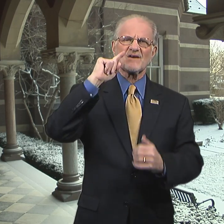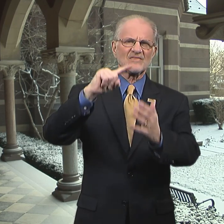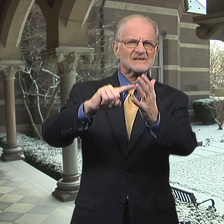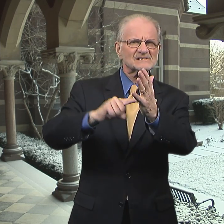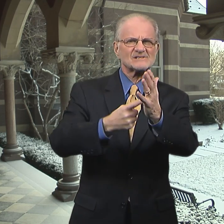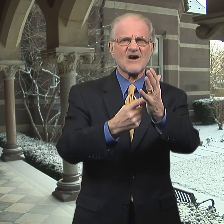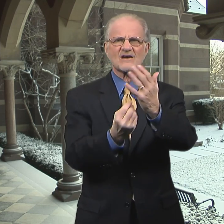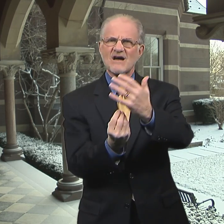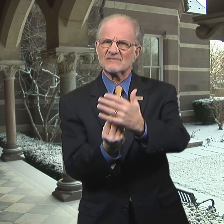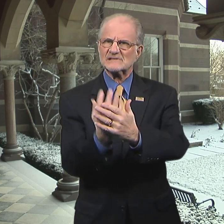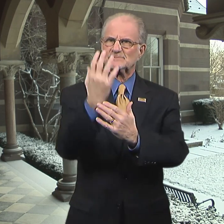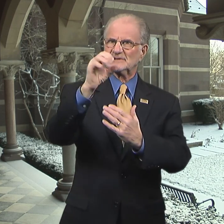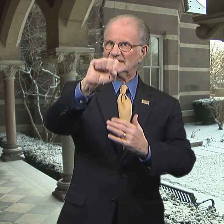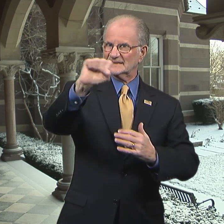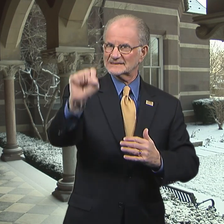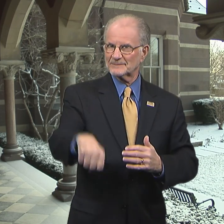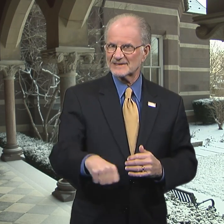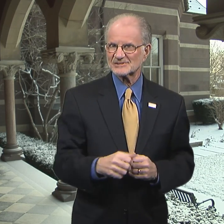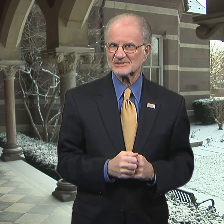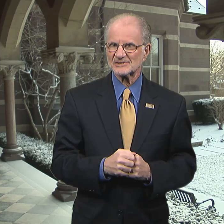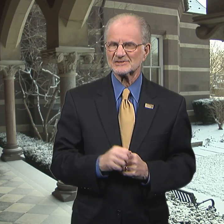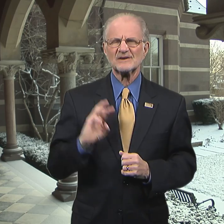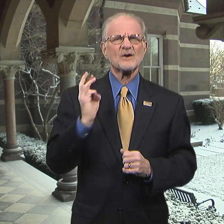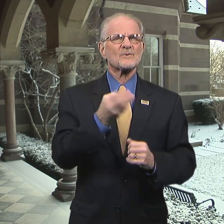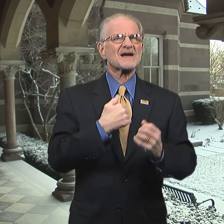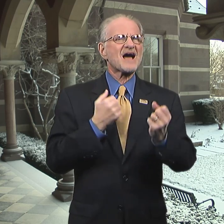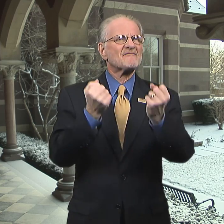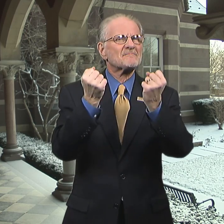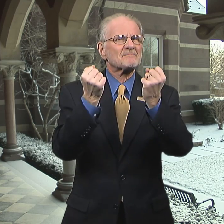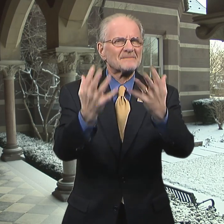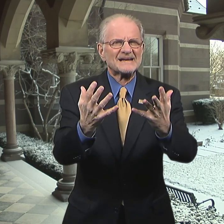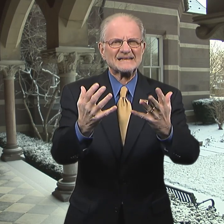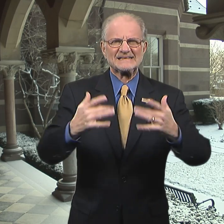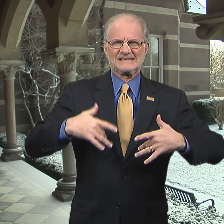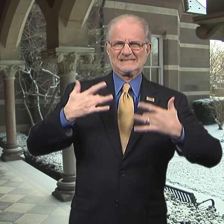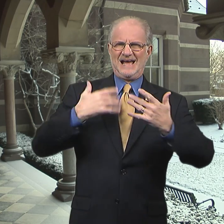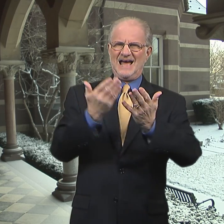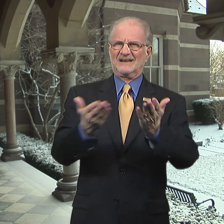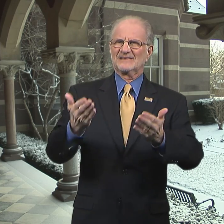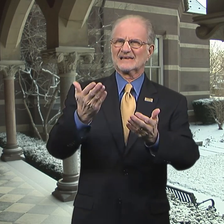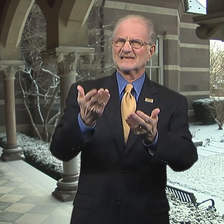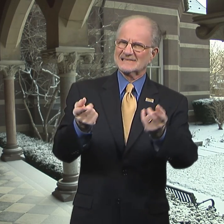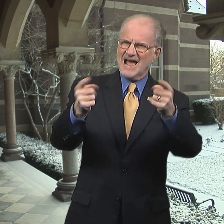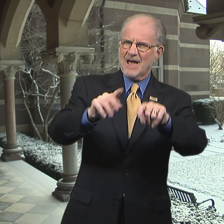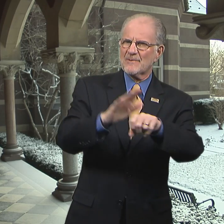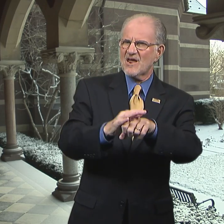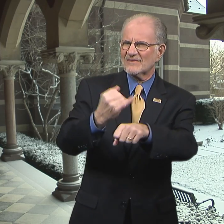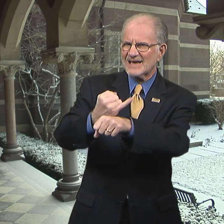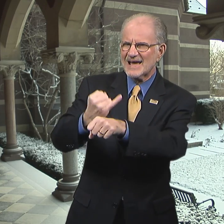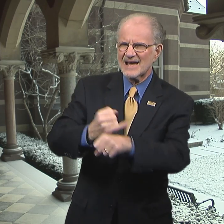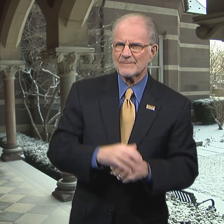Welcome back for the start of the Spring semester! We have many exciting things happening on campus!